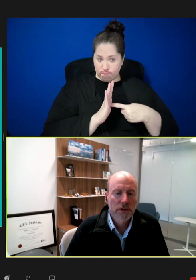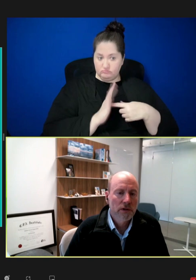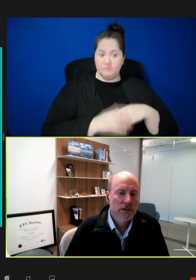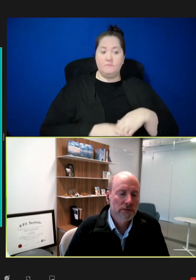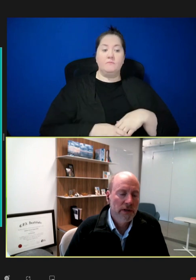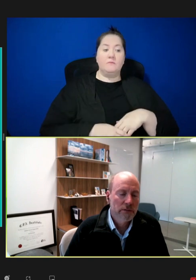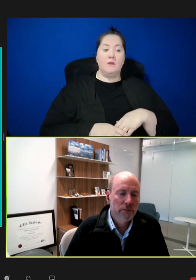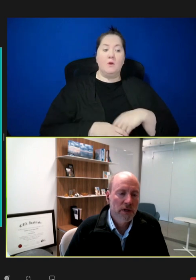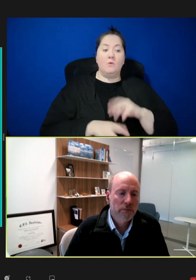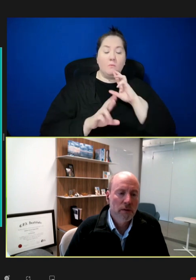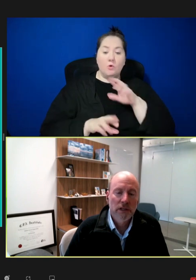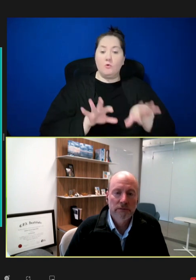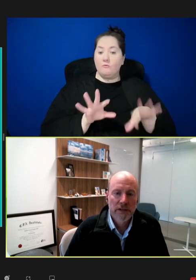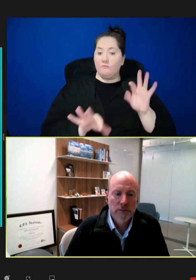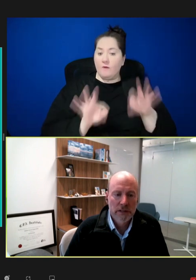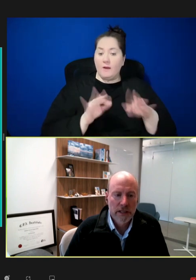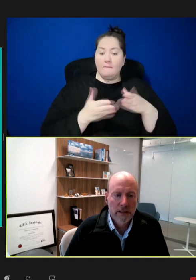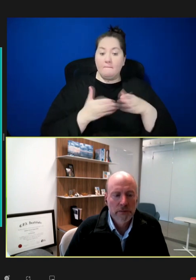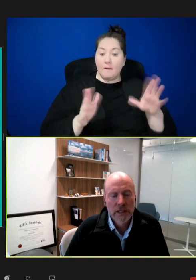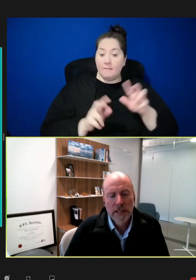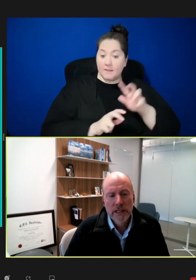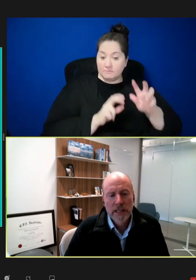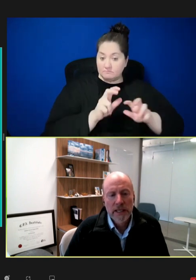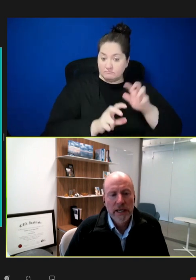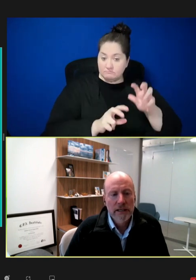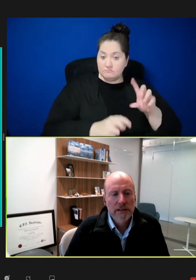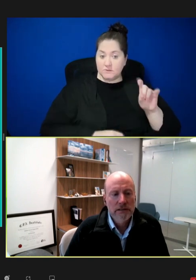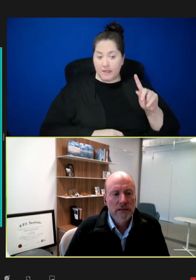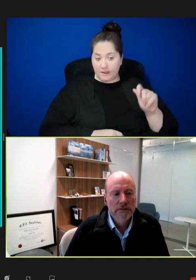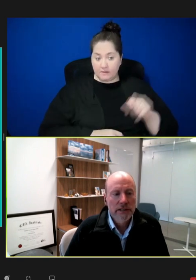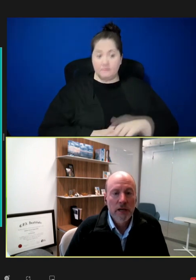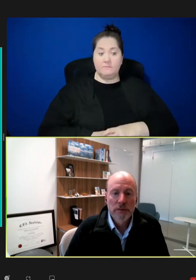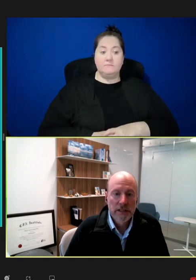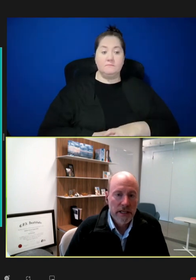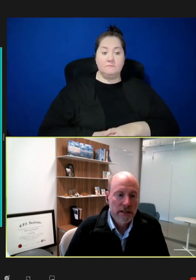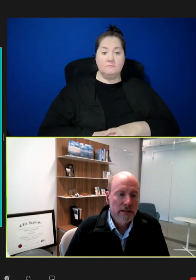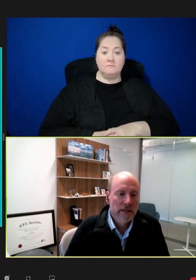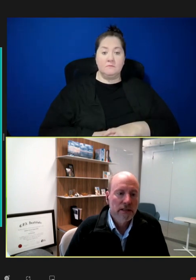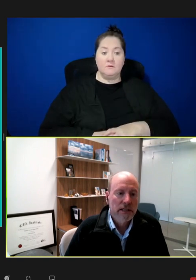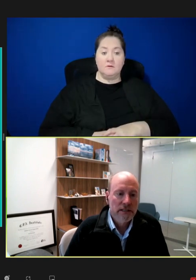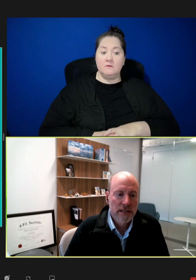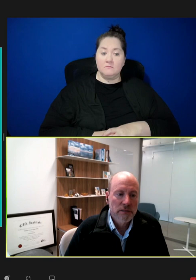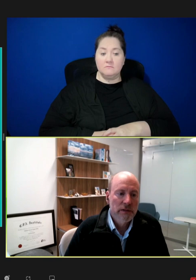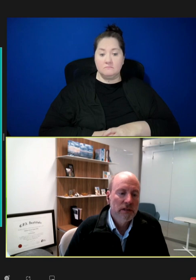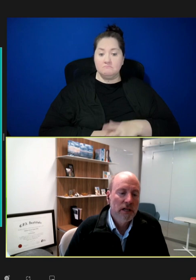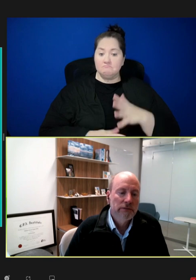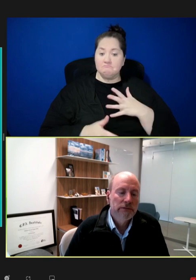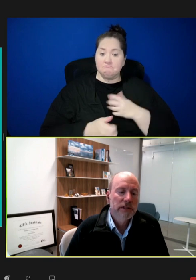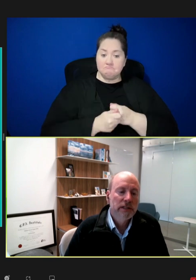you'll also find public investment data and a very up-to-date assessment of the